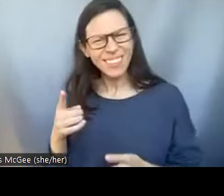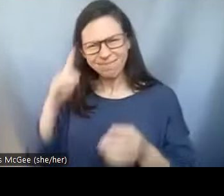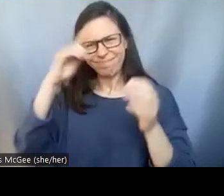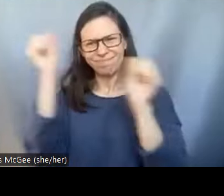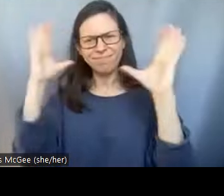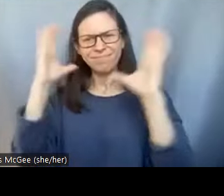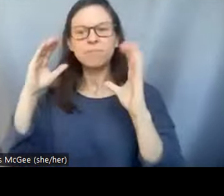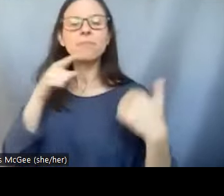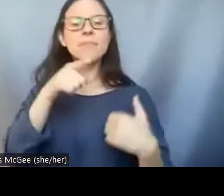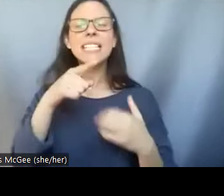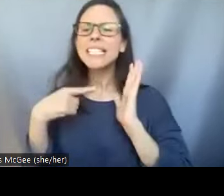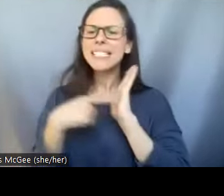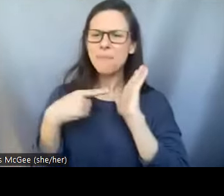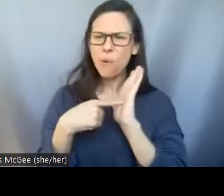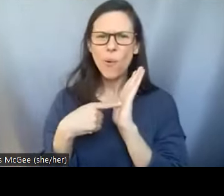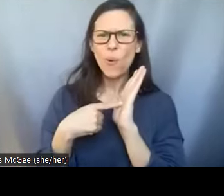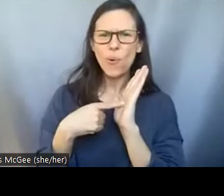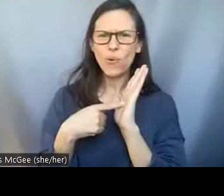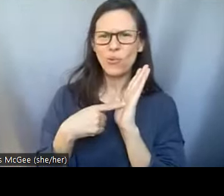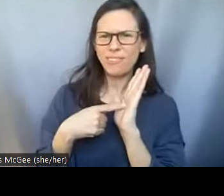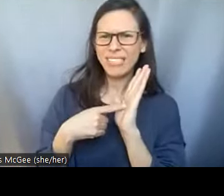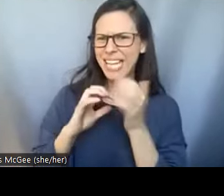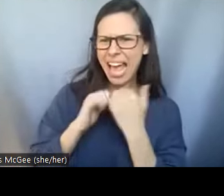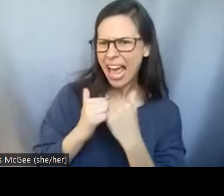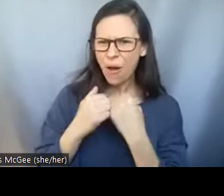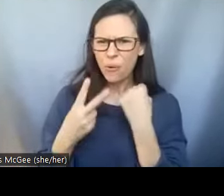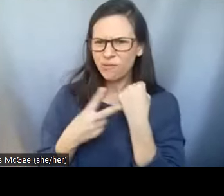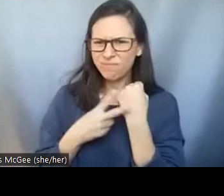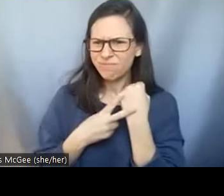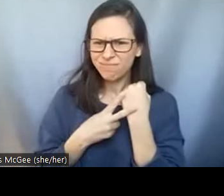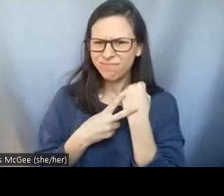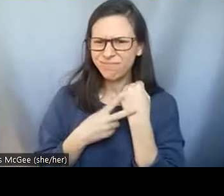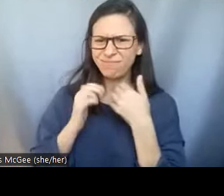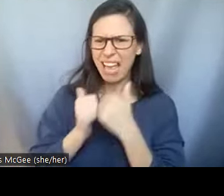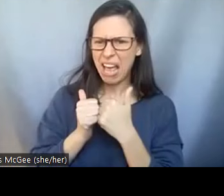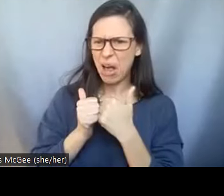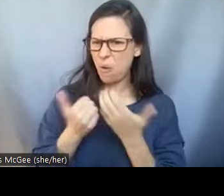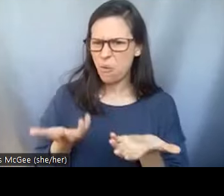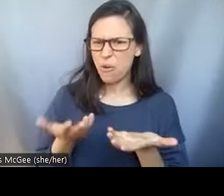samples these biological samples are stored in this bank? Do you think that they're refrigerated,